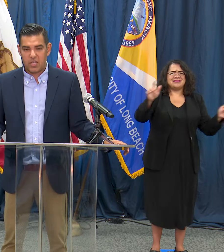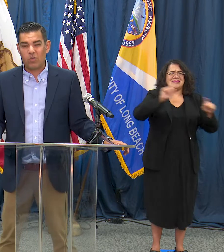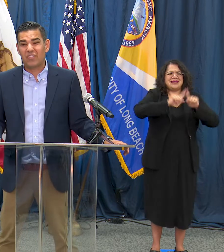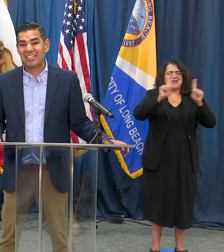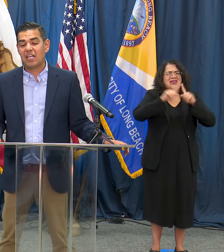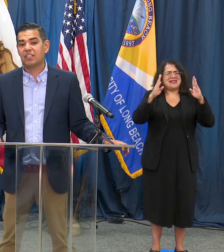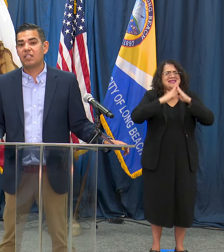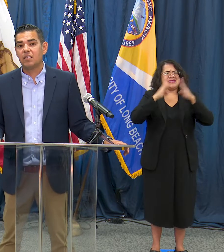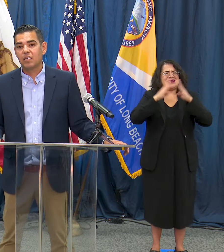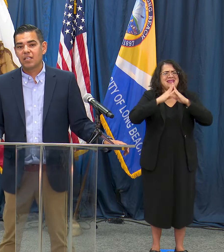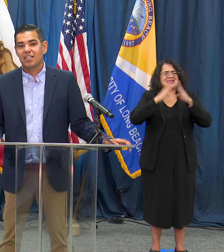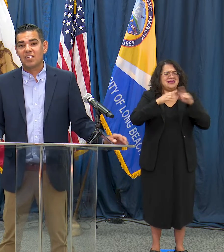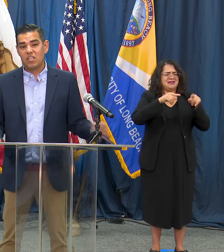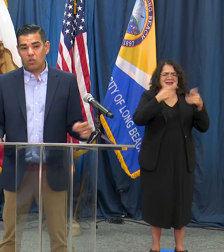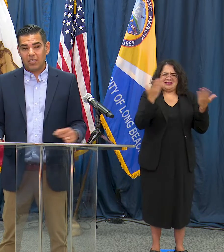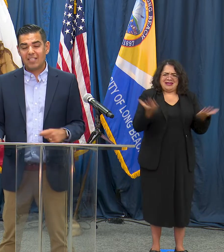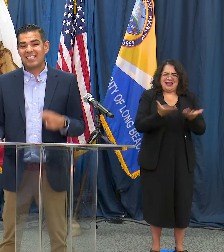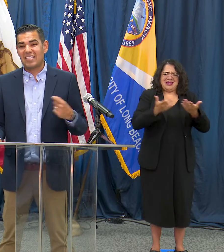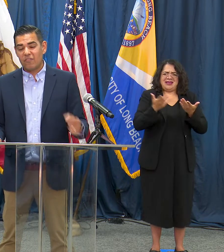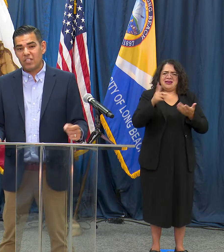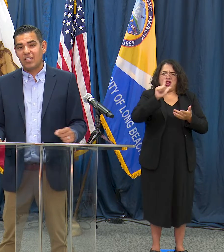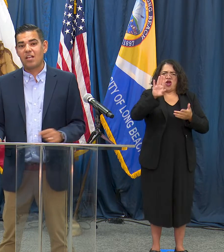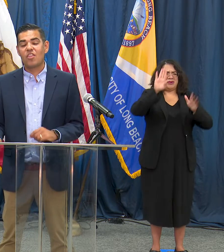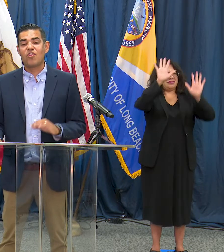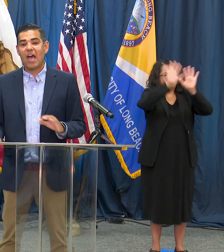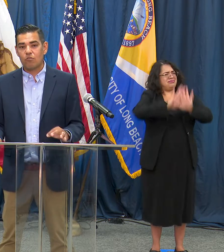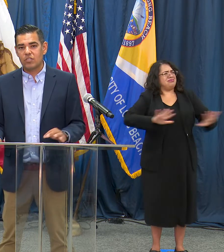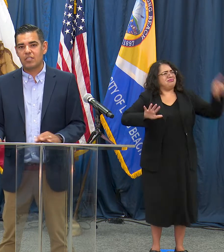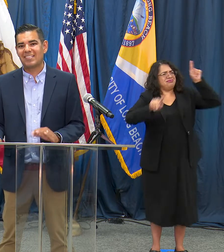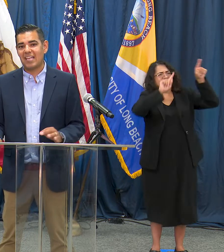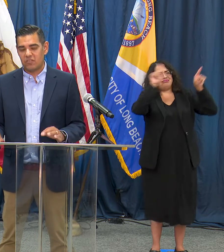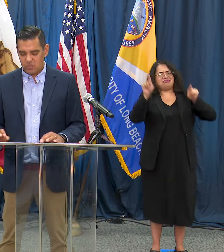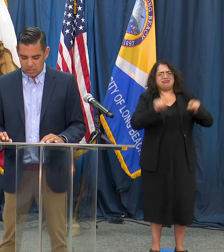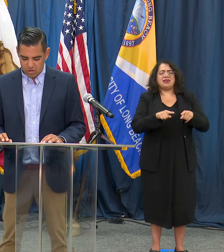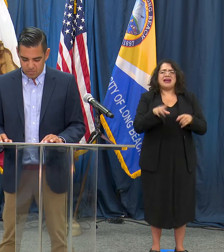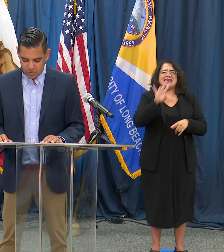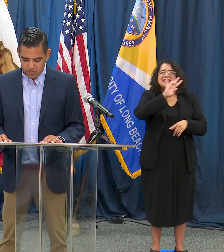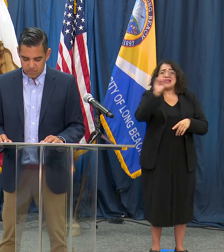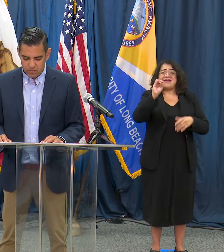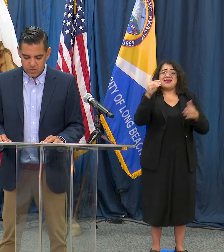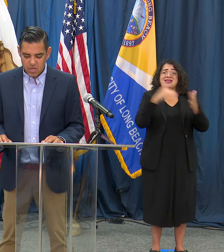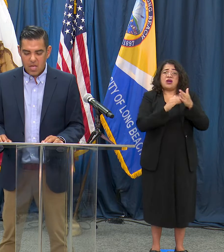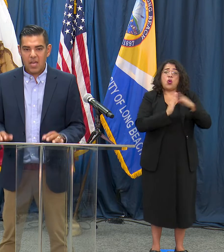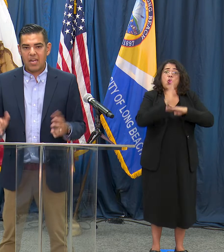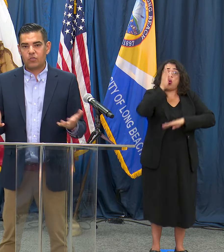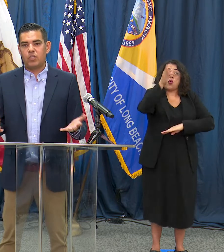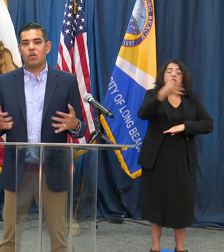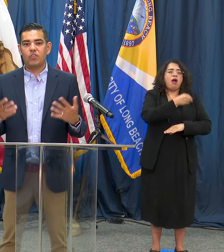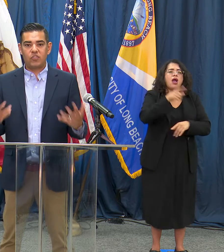and we've conducted nearly 70,000 tests in Long Beach and as we know the city